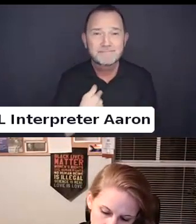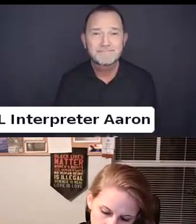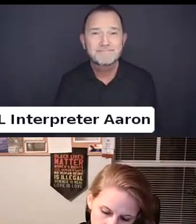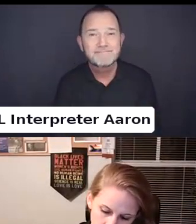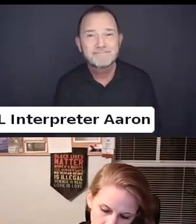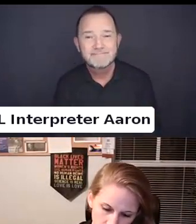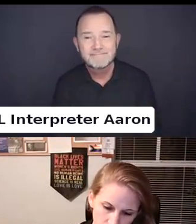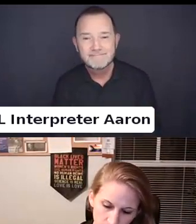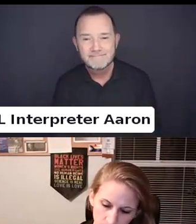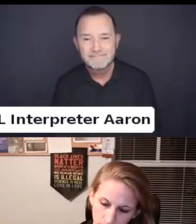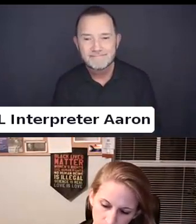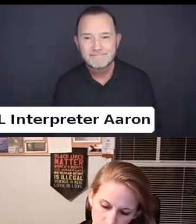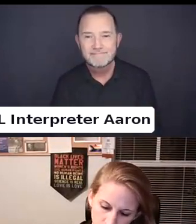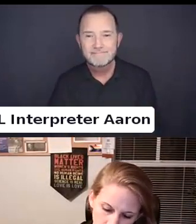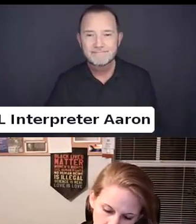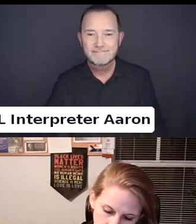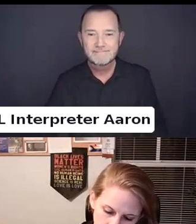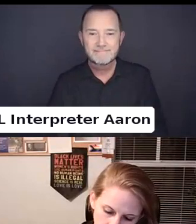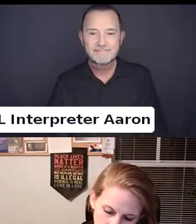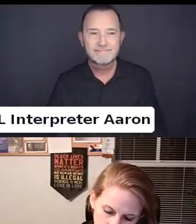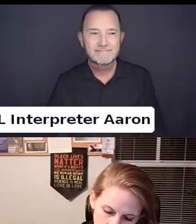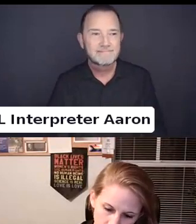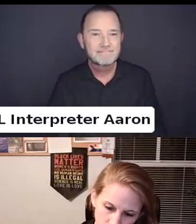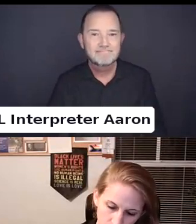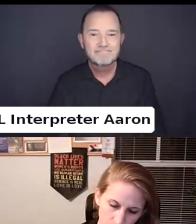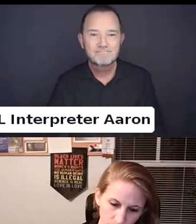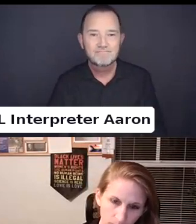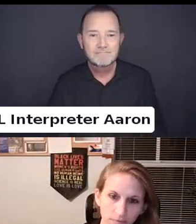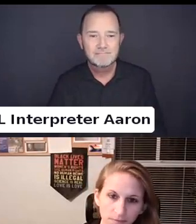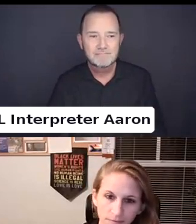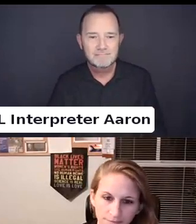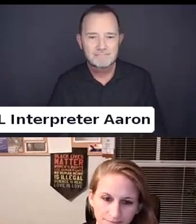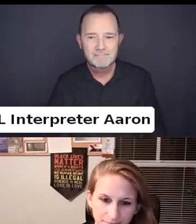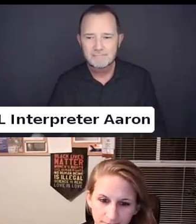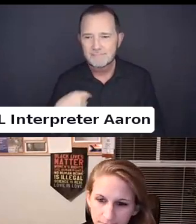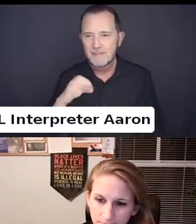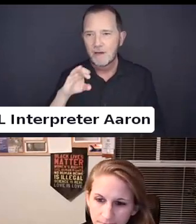Hi. I am Claudia center.